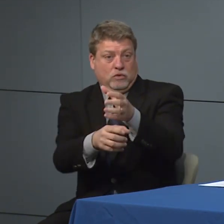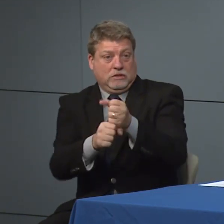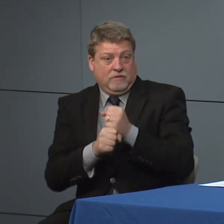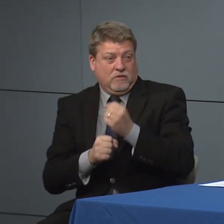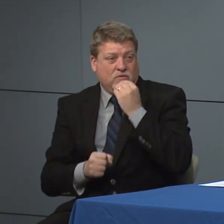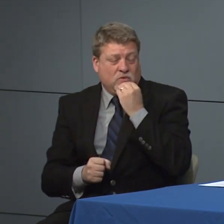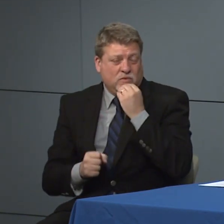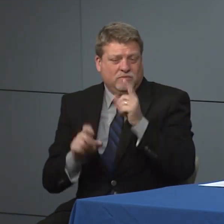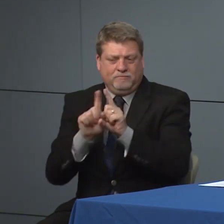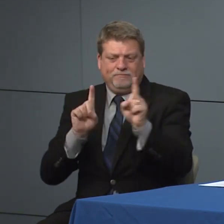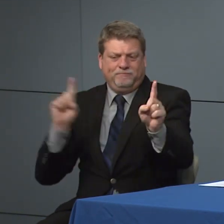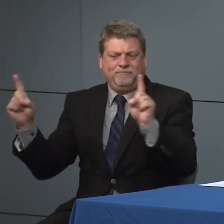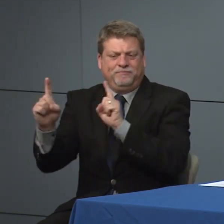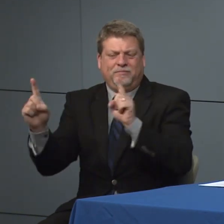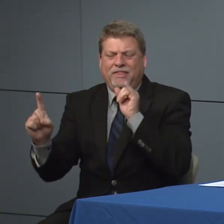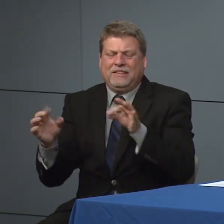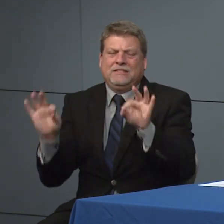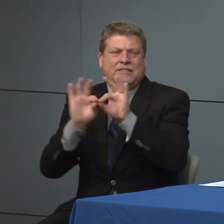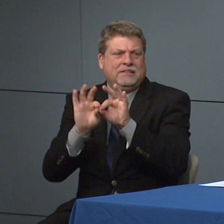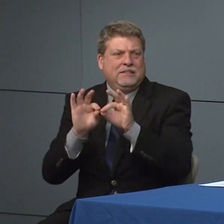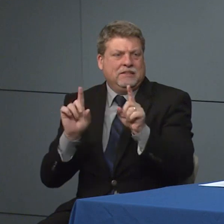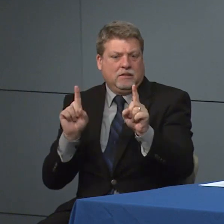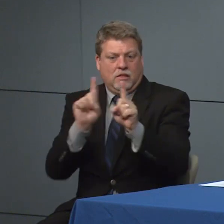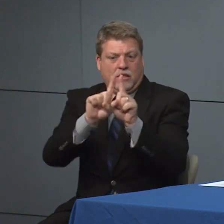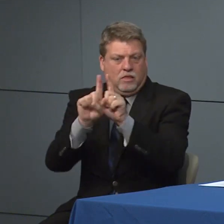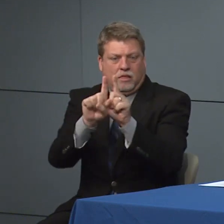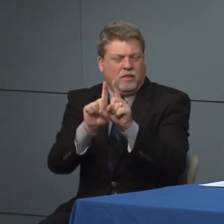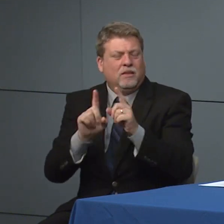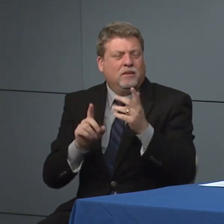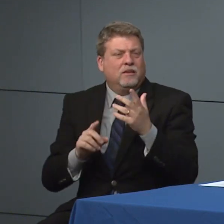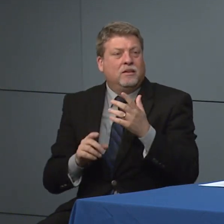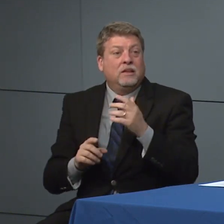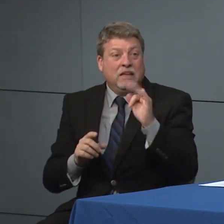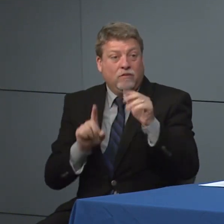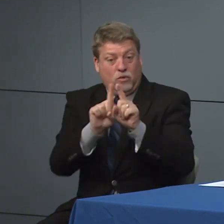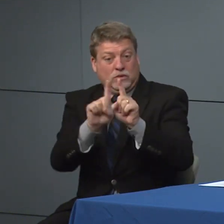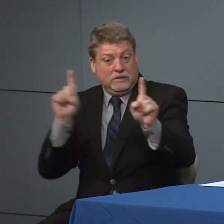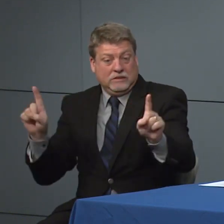risk for a have a we have of of getting infections. So I'm